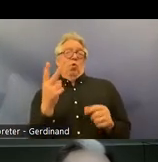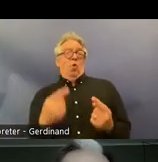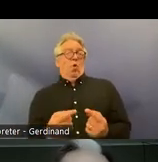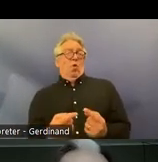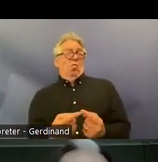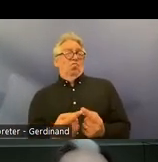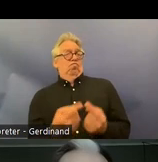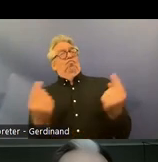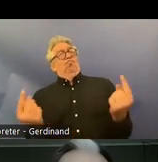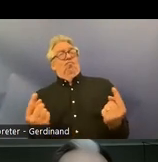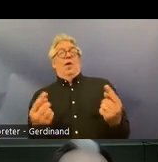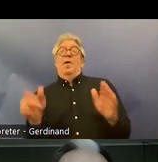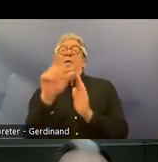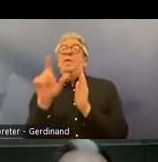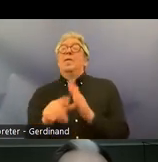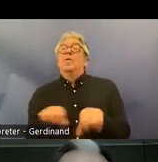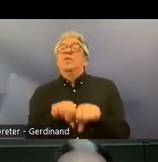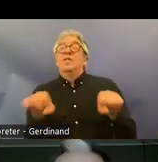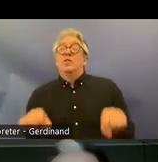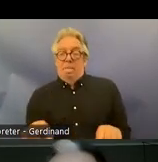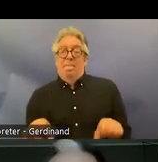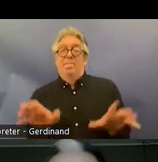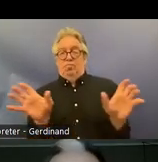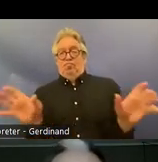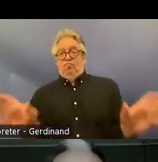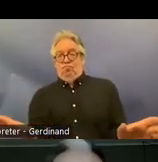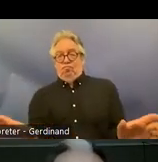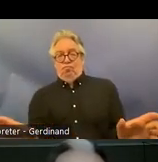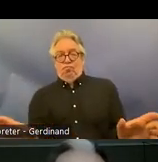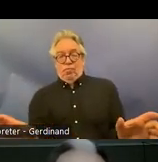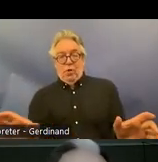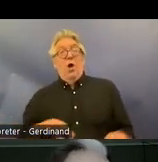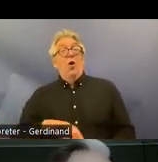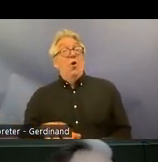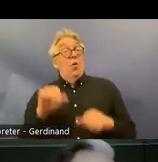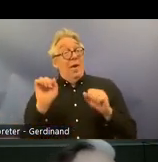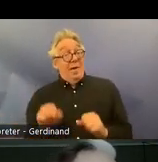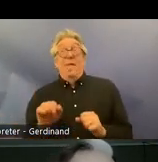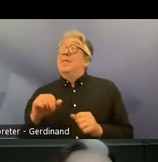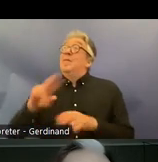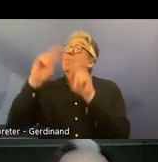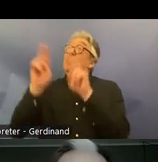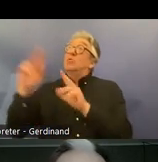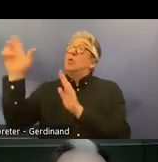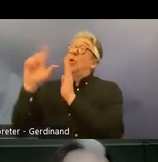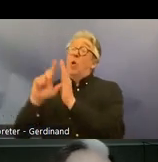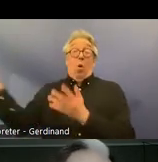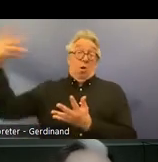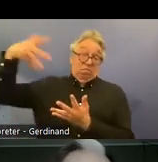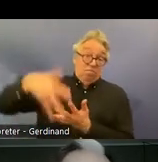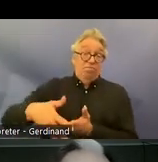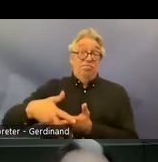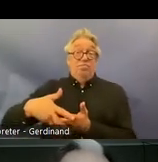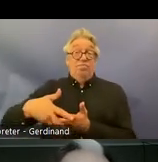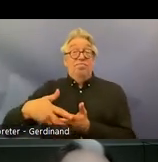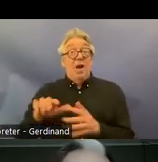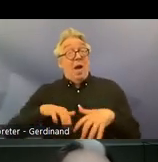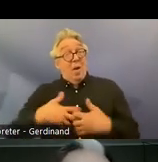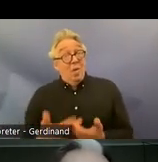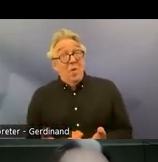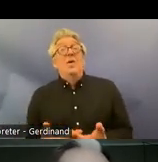in terms of how countries uh implement um um International treaties uh one is